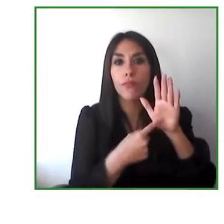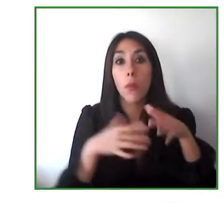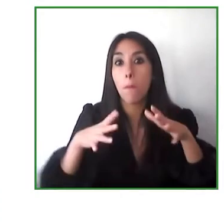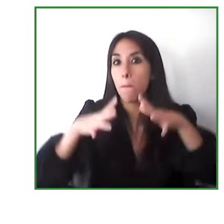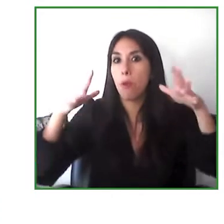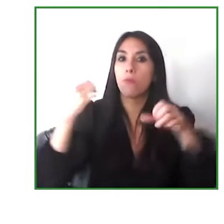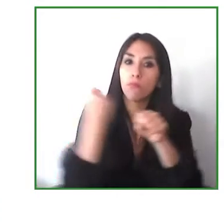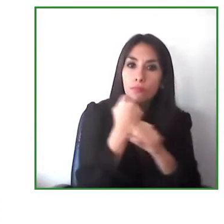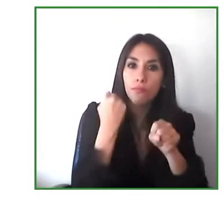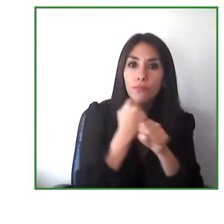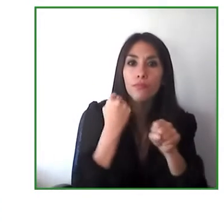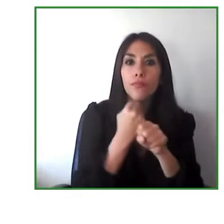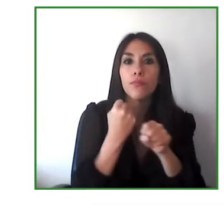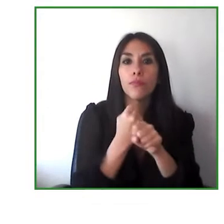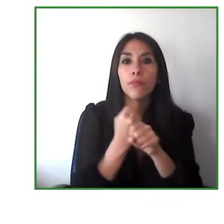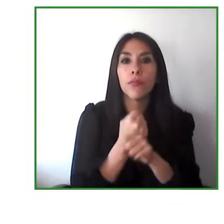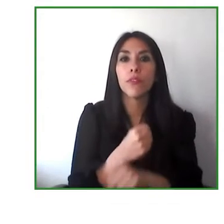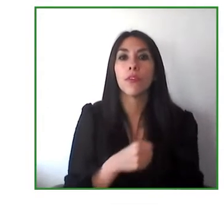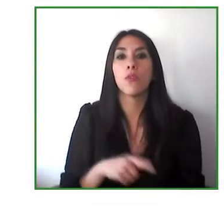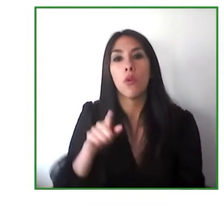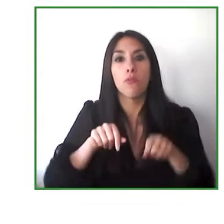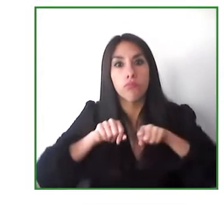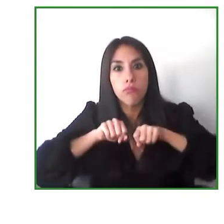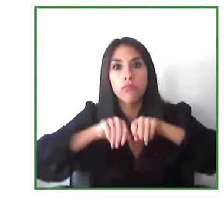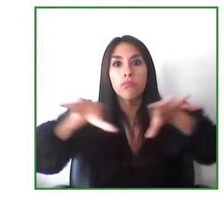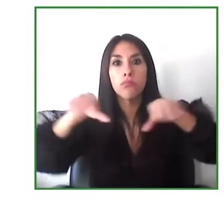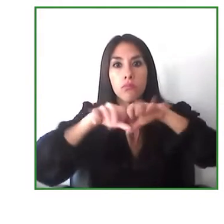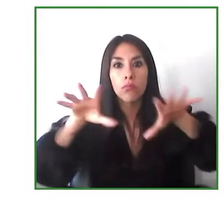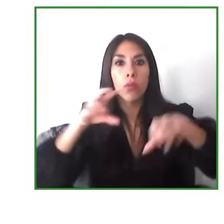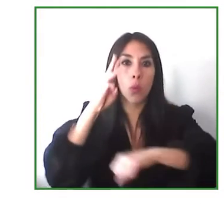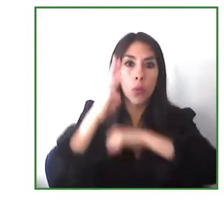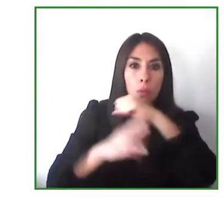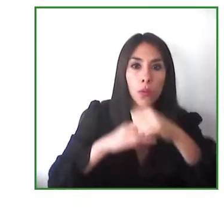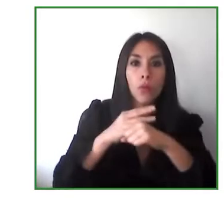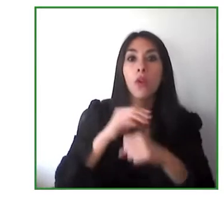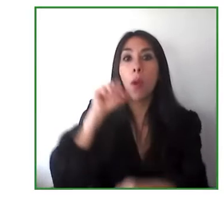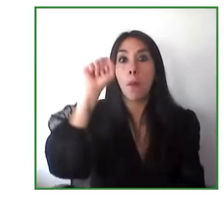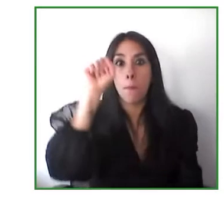in the world in the spanish-speaking world and all of them have